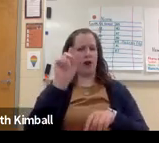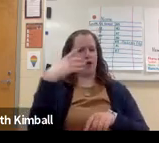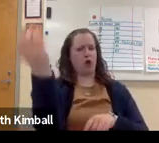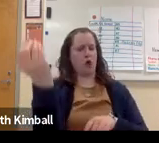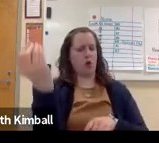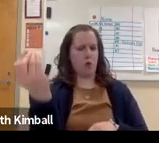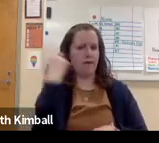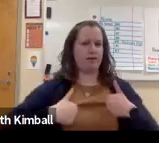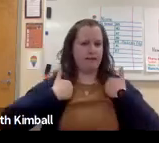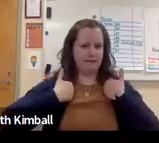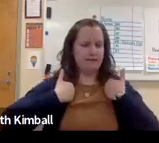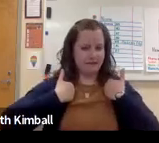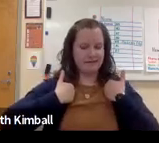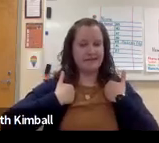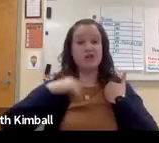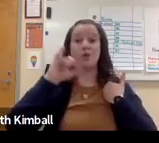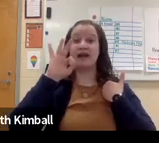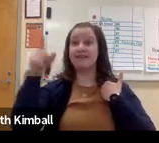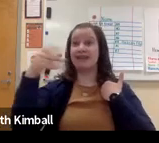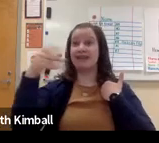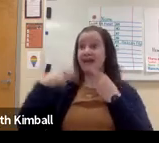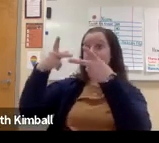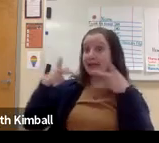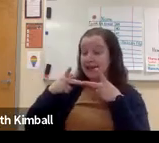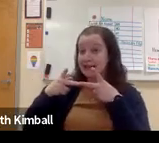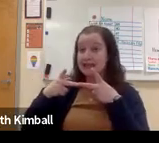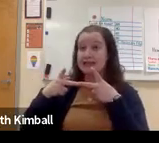Yes. And it depends on where they are headed in their lives.